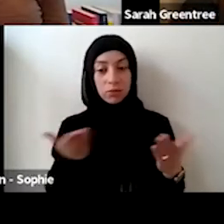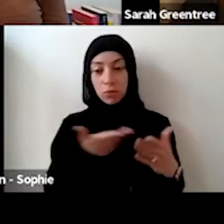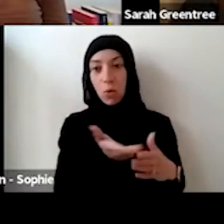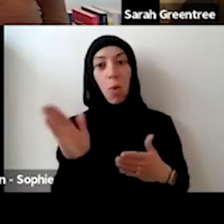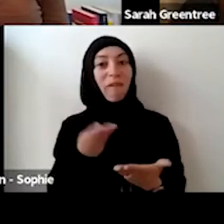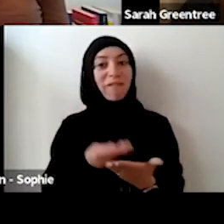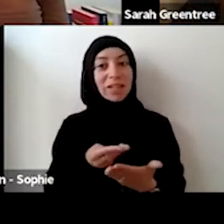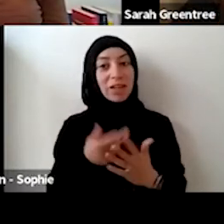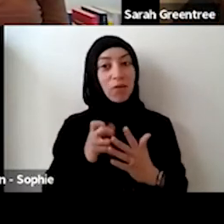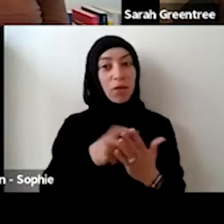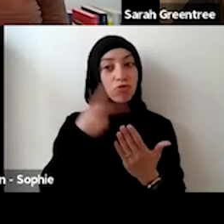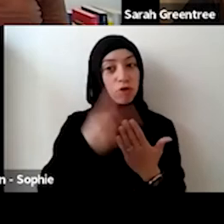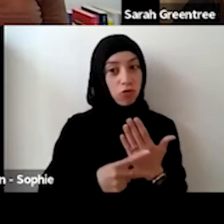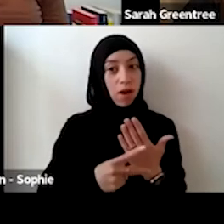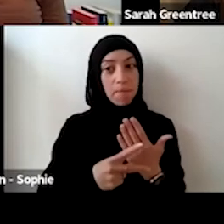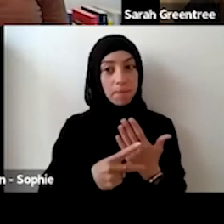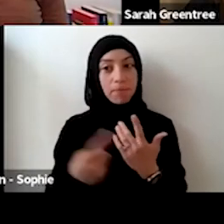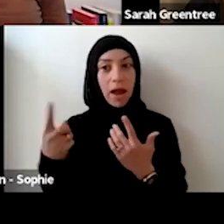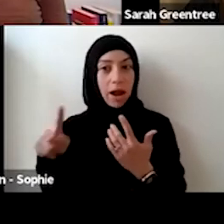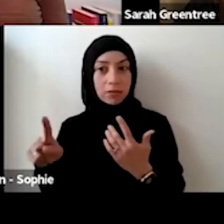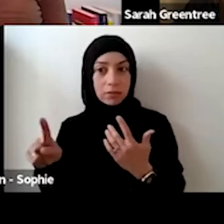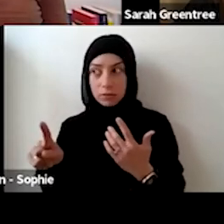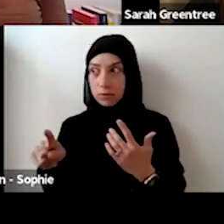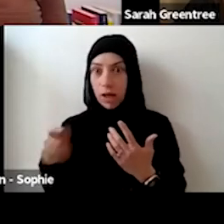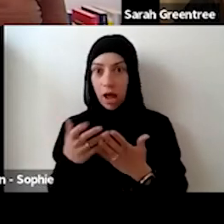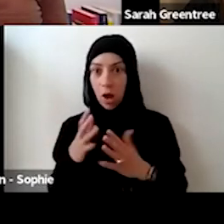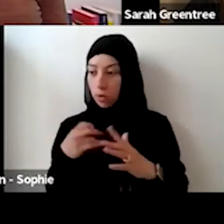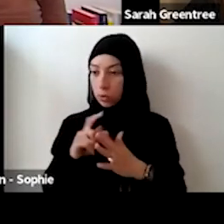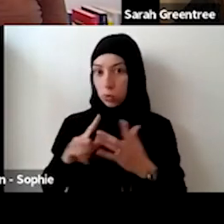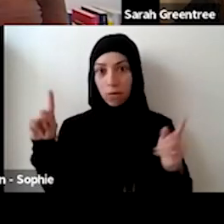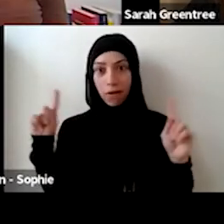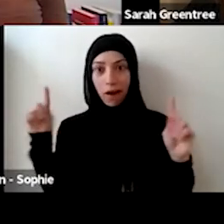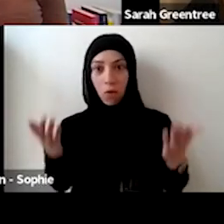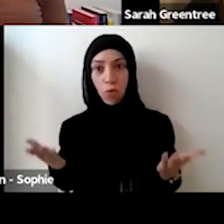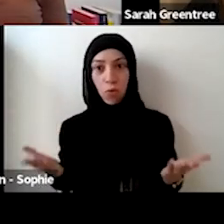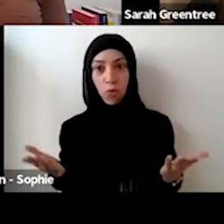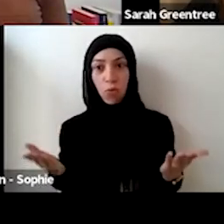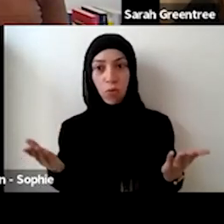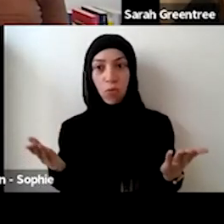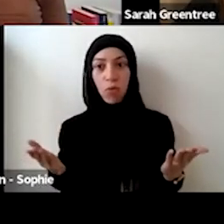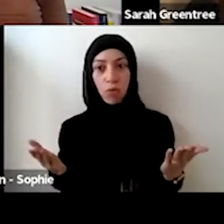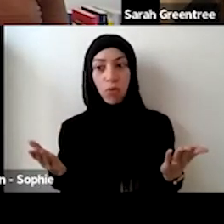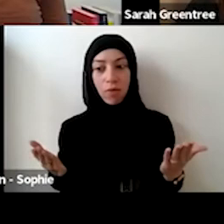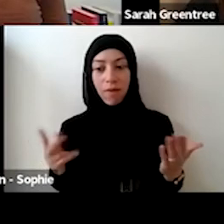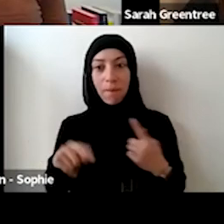program, and with and where things are sitting within the program and and geographically etcetera, I think it. , and where things are setting in the program,